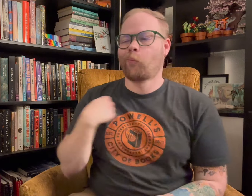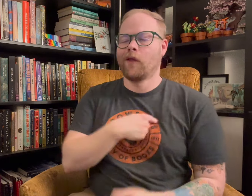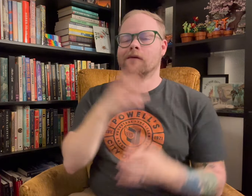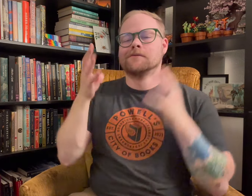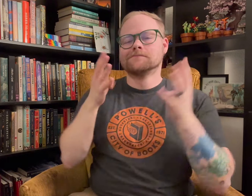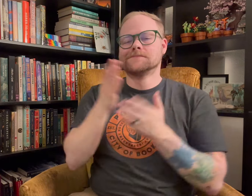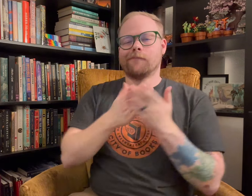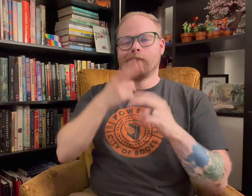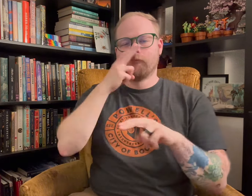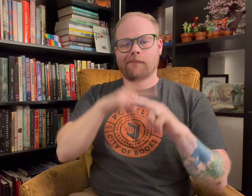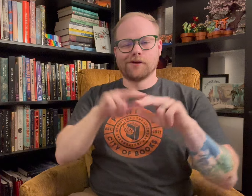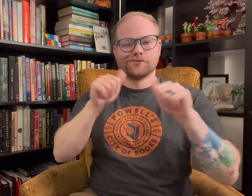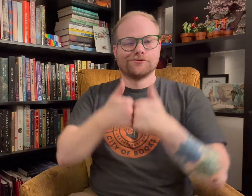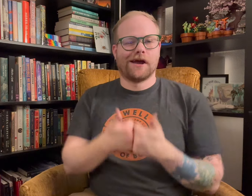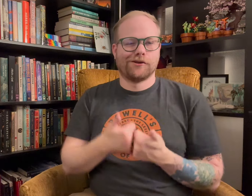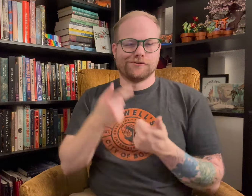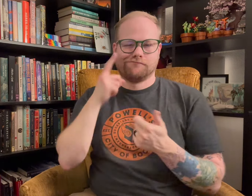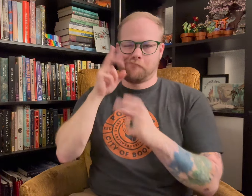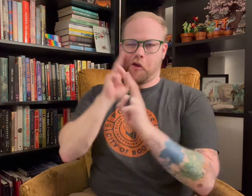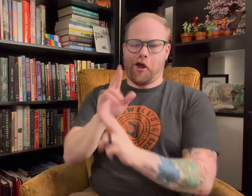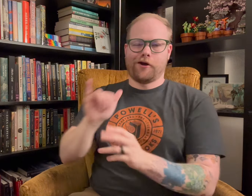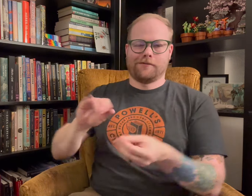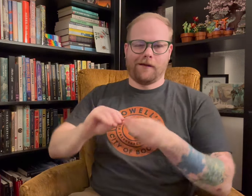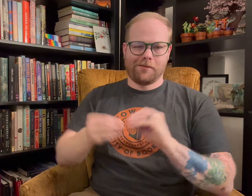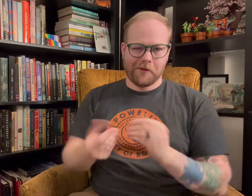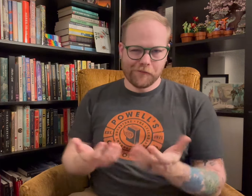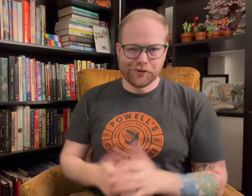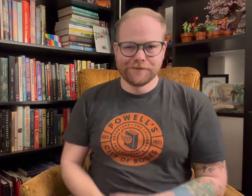We’ve come up with some fun challenges to honor this number.